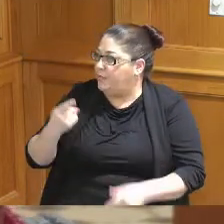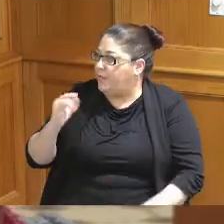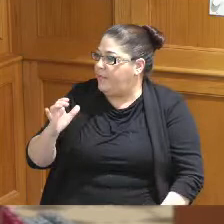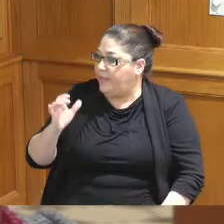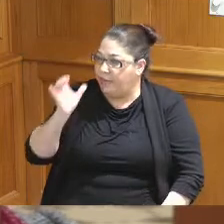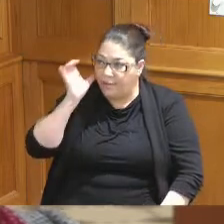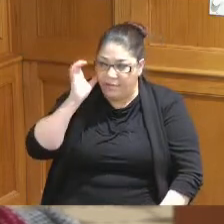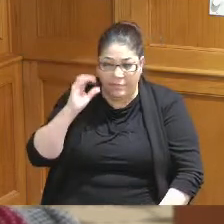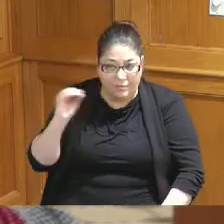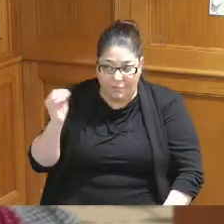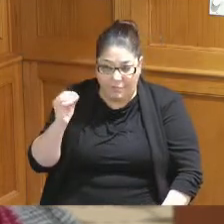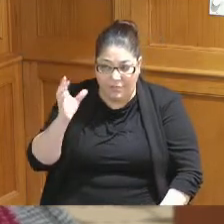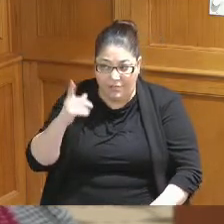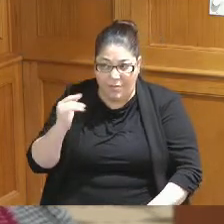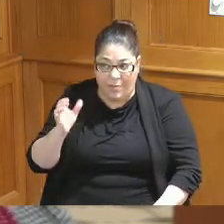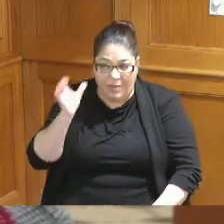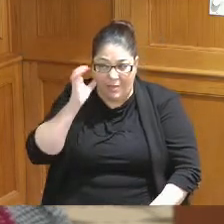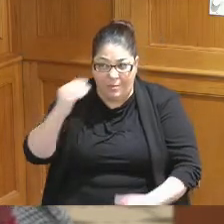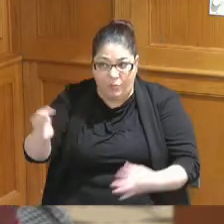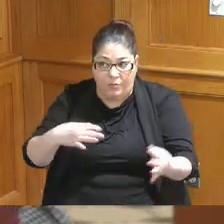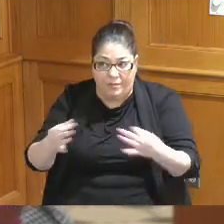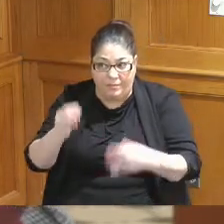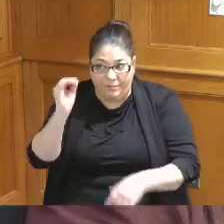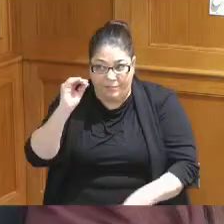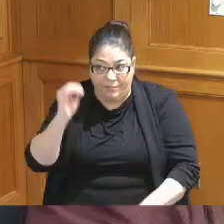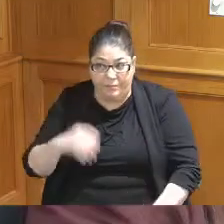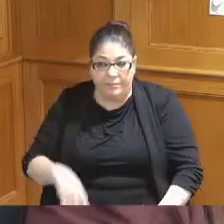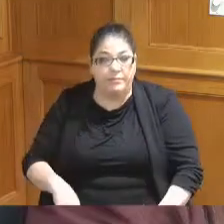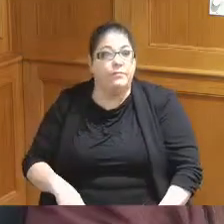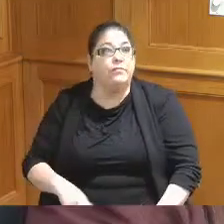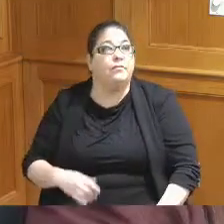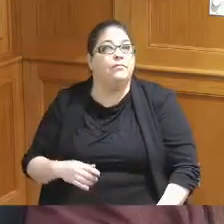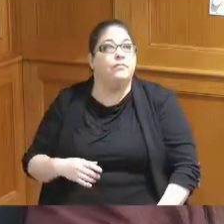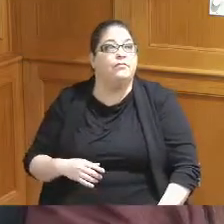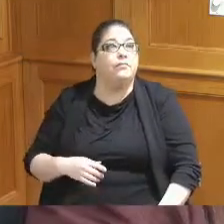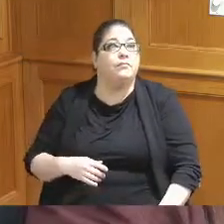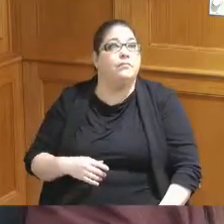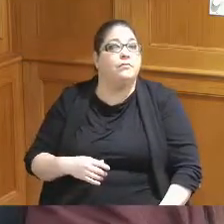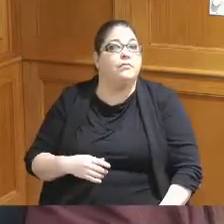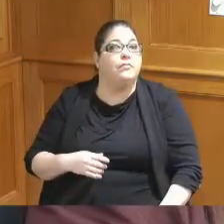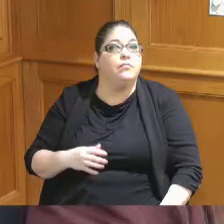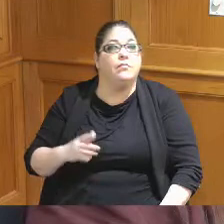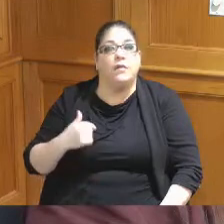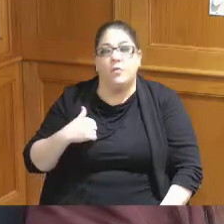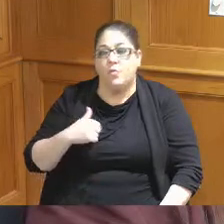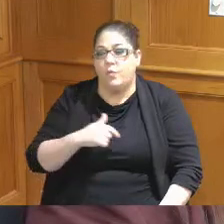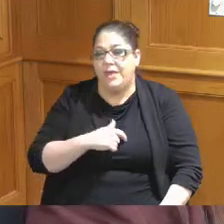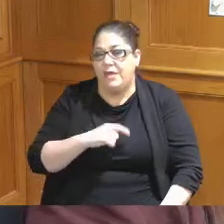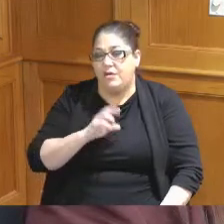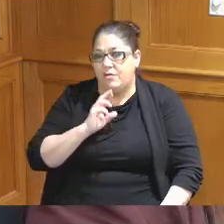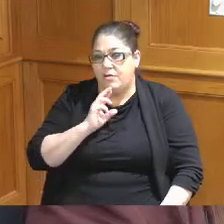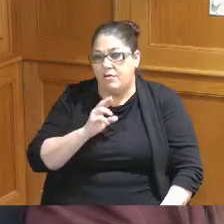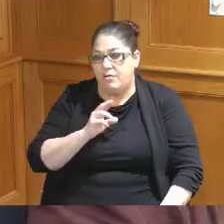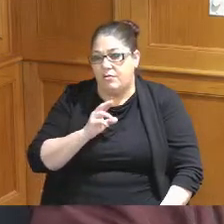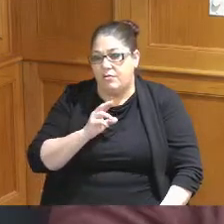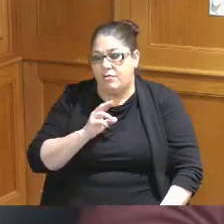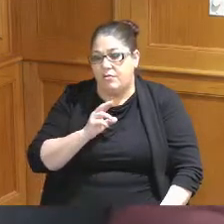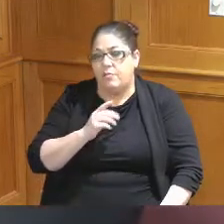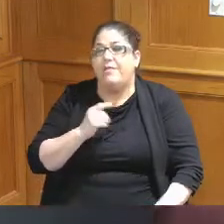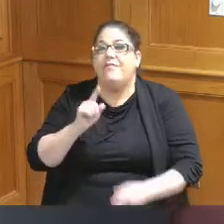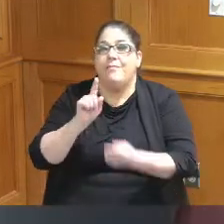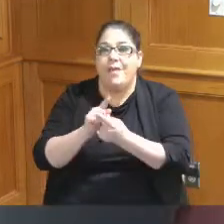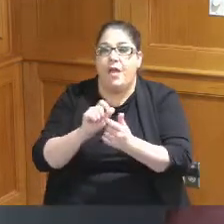there is none we are on the we are we've met with a local hotel years about it